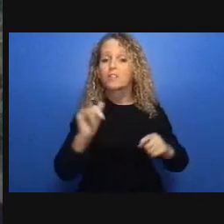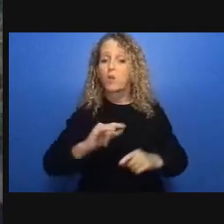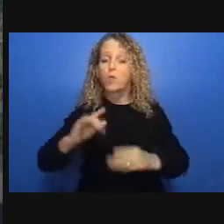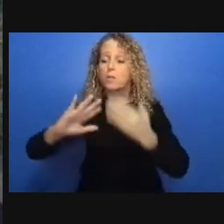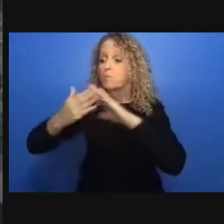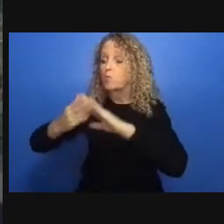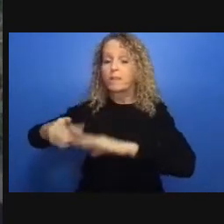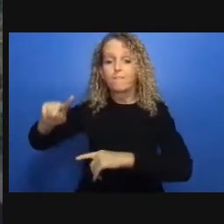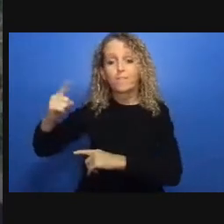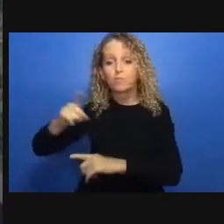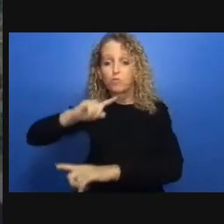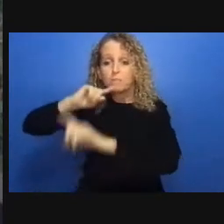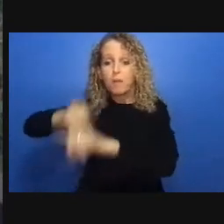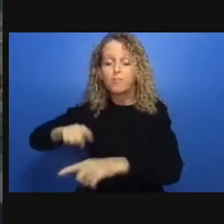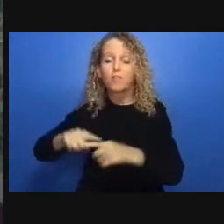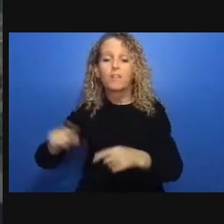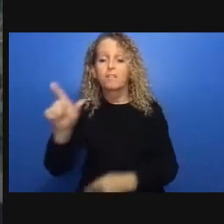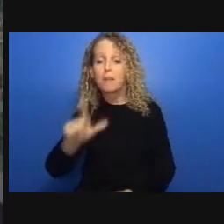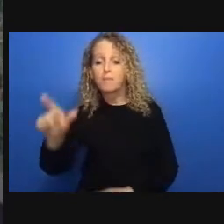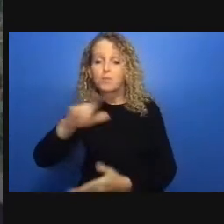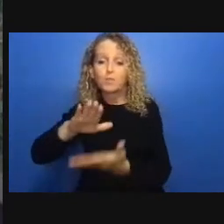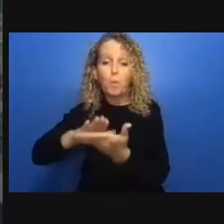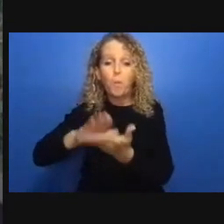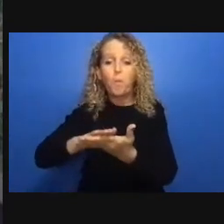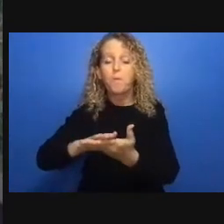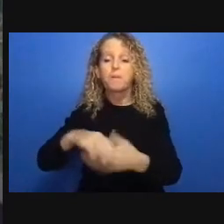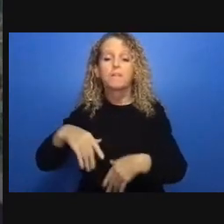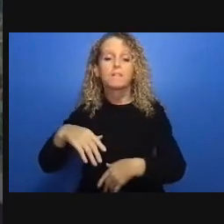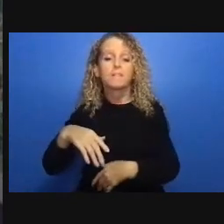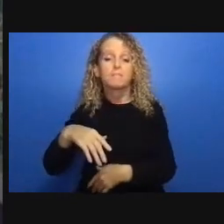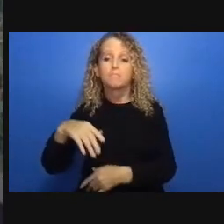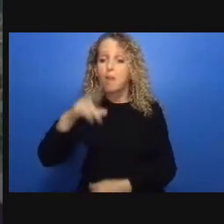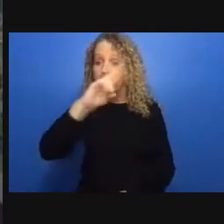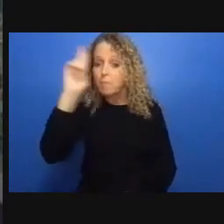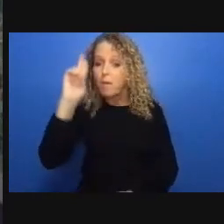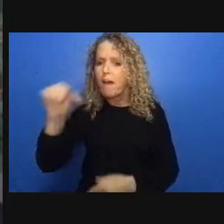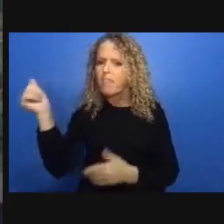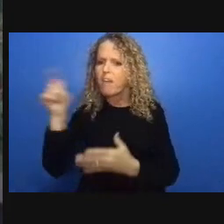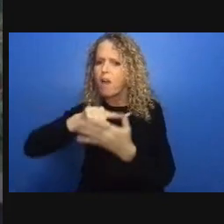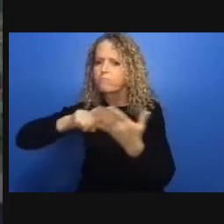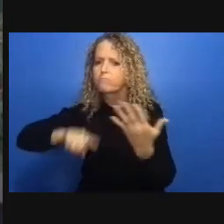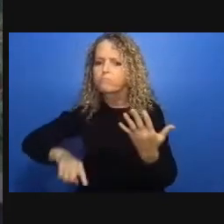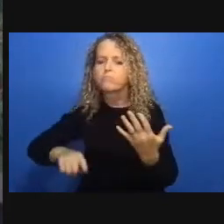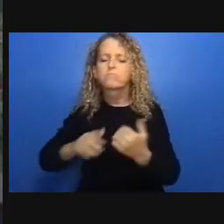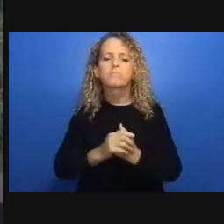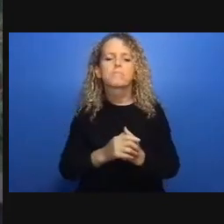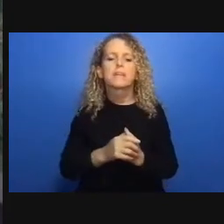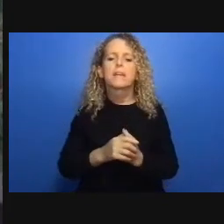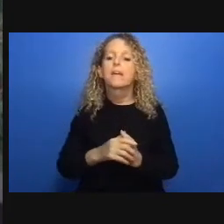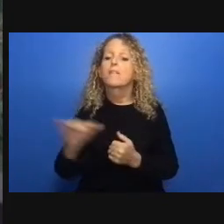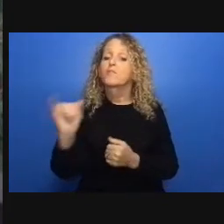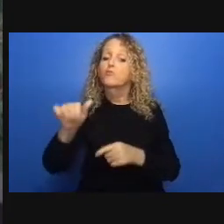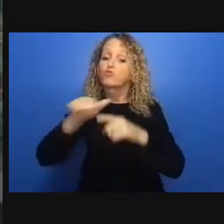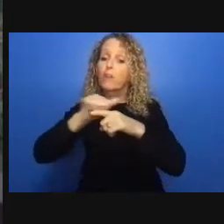here to talk about how universally for someone to be safe in our society they need at minimhousing